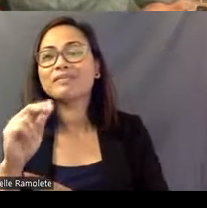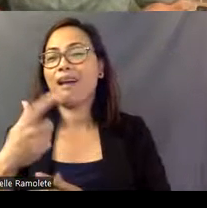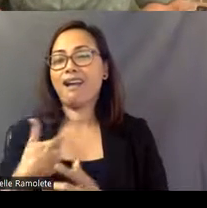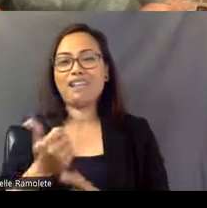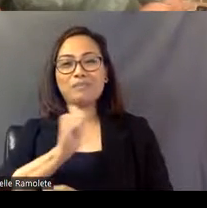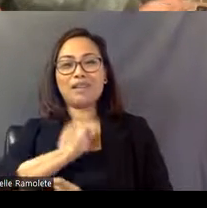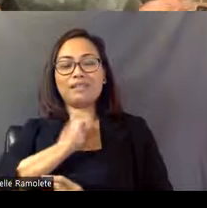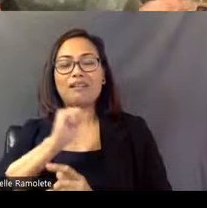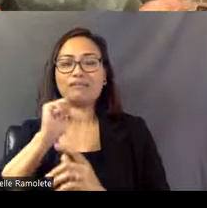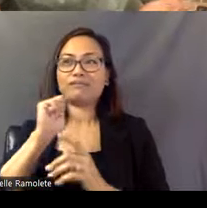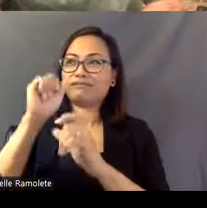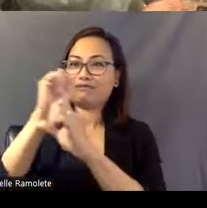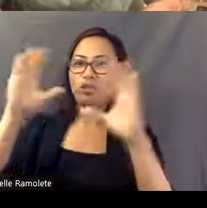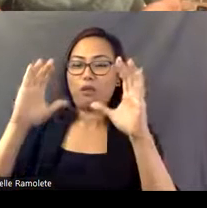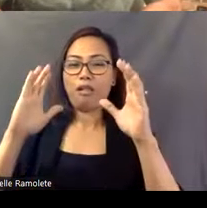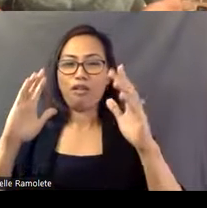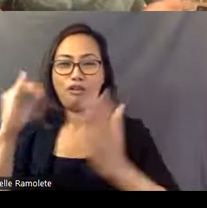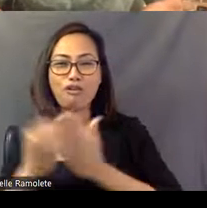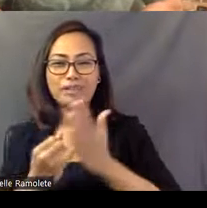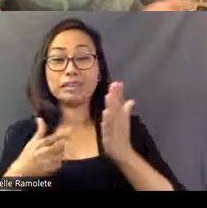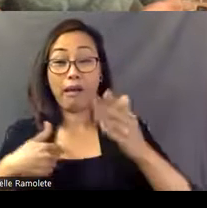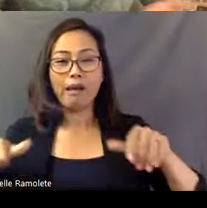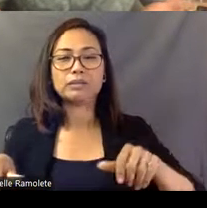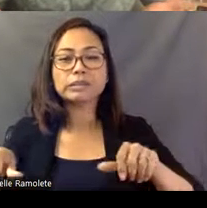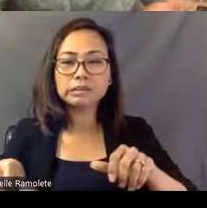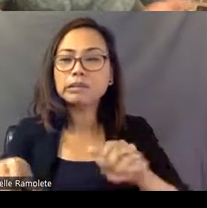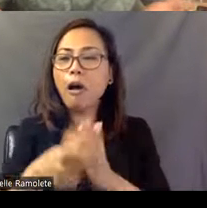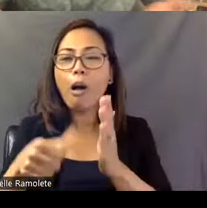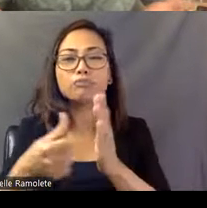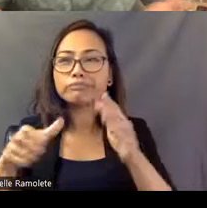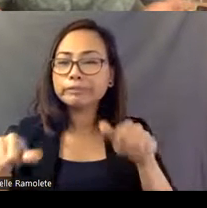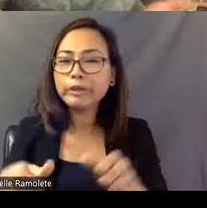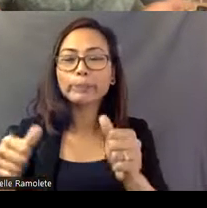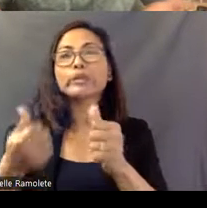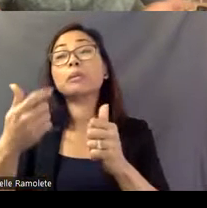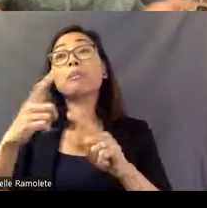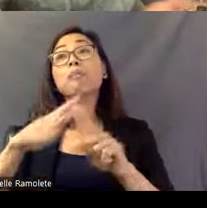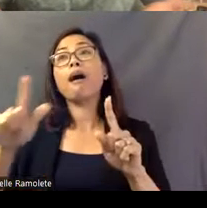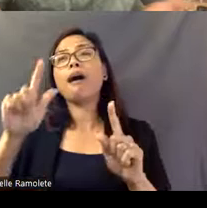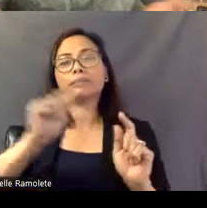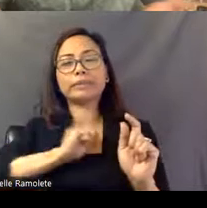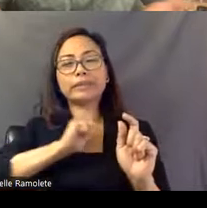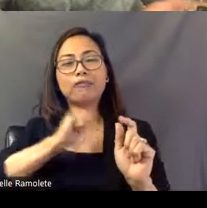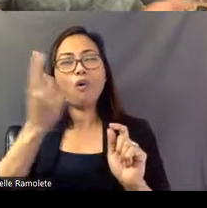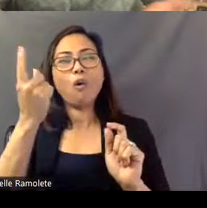I'm a sculptor, but I've always had an interest in visionary art environments or vernacular